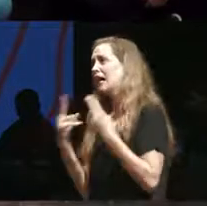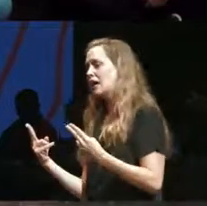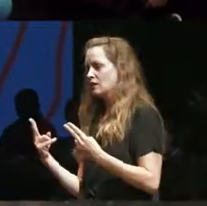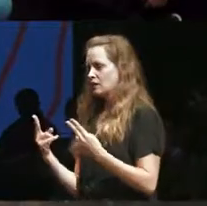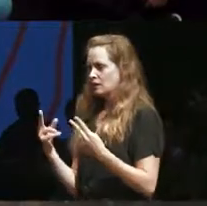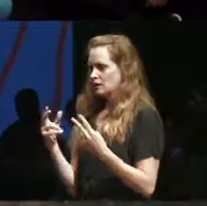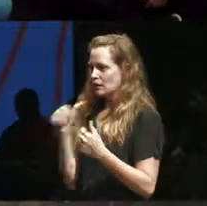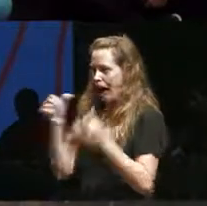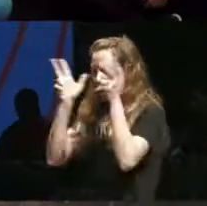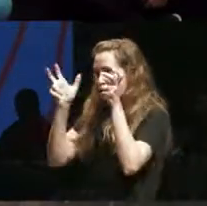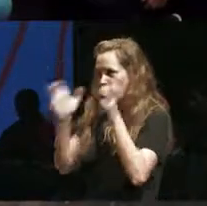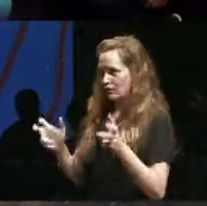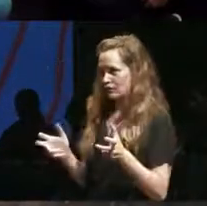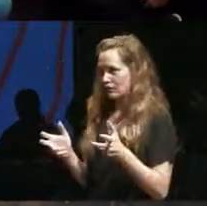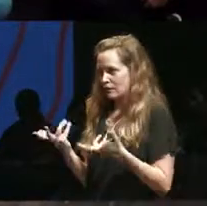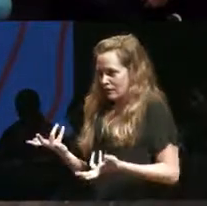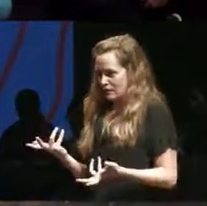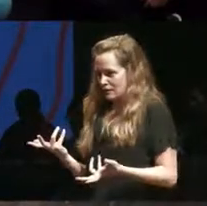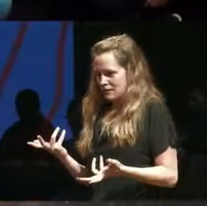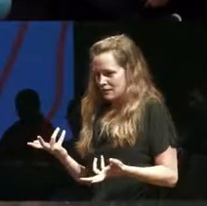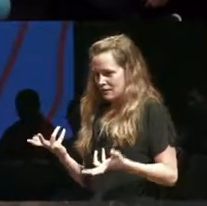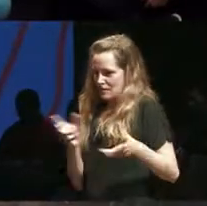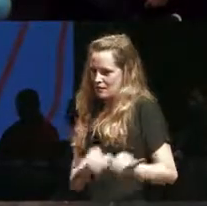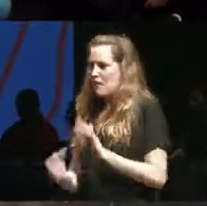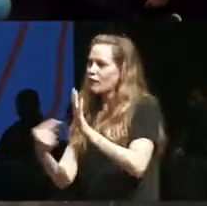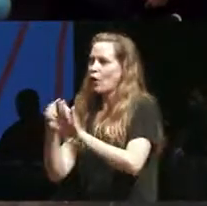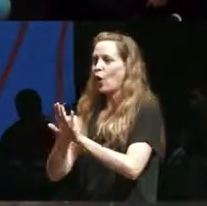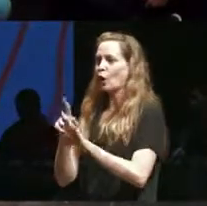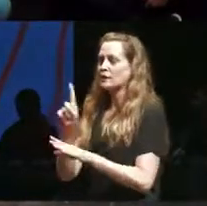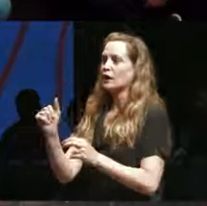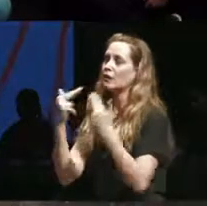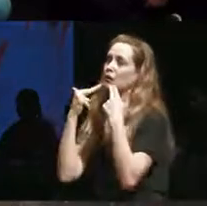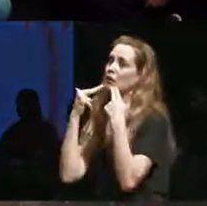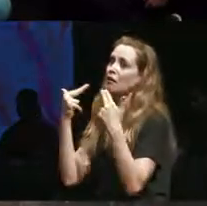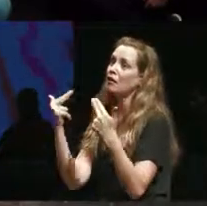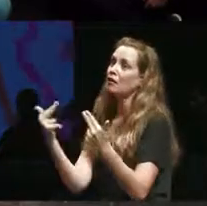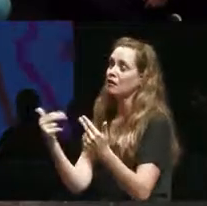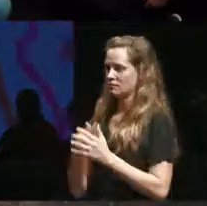it's not stereotypical and a metaphor and who's it for because you're thinking